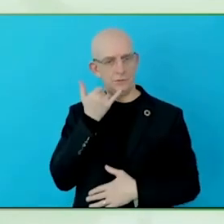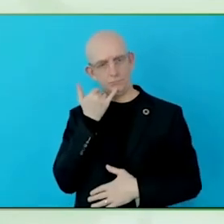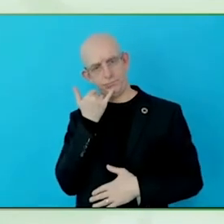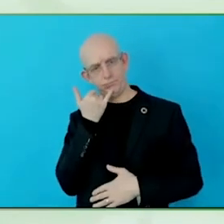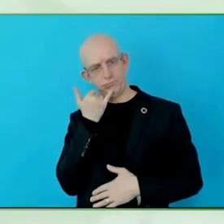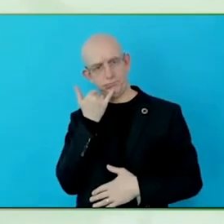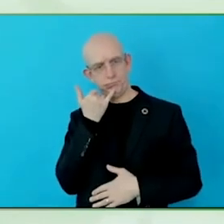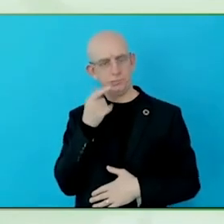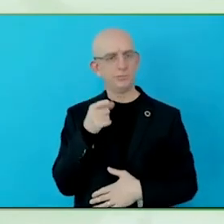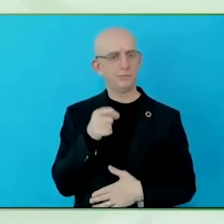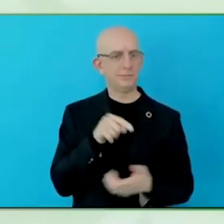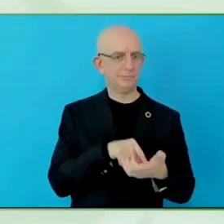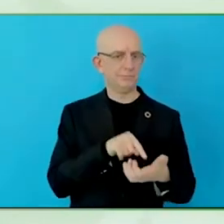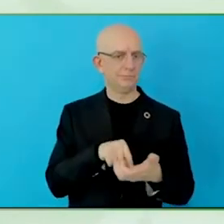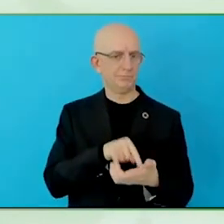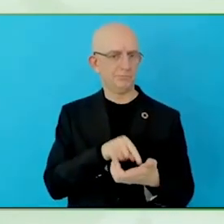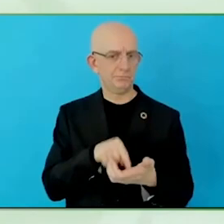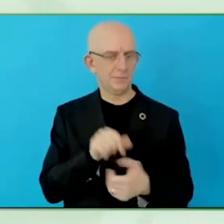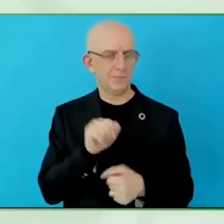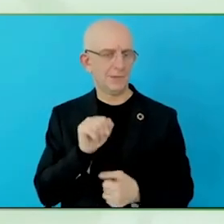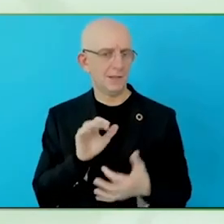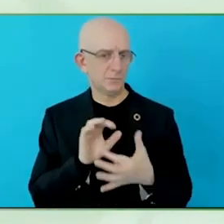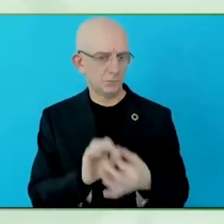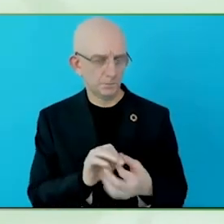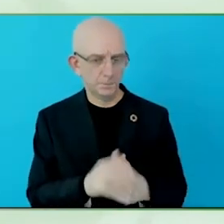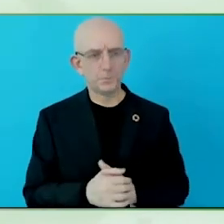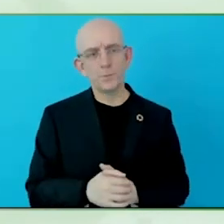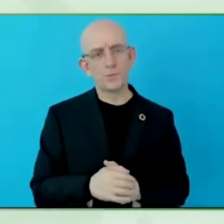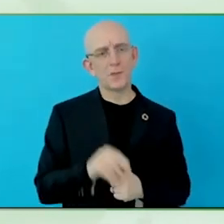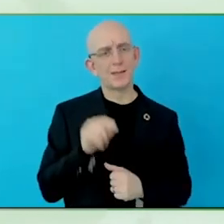expertise, which is part of the organisation, meaning policies,